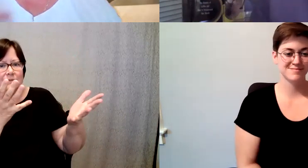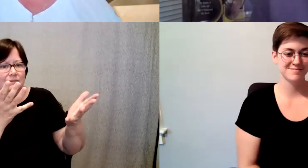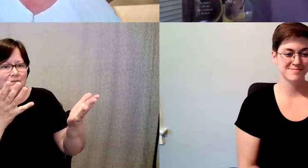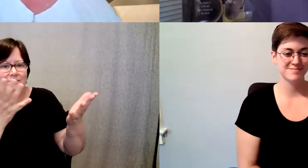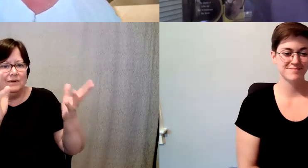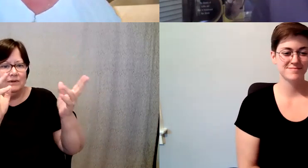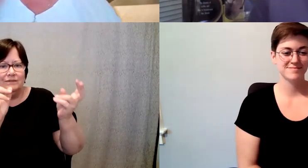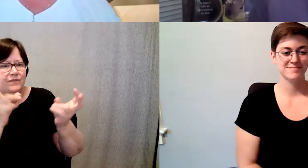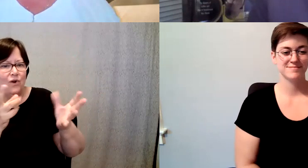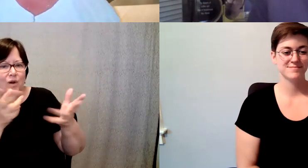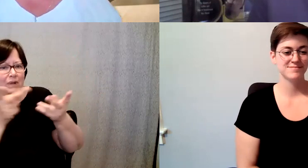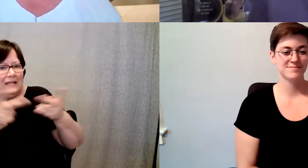you can open that that.